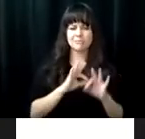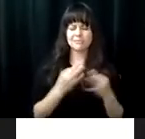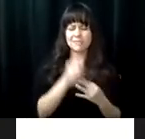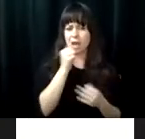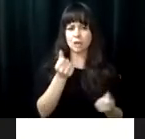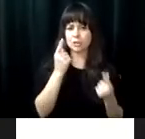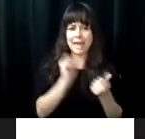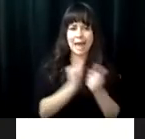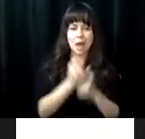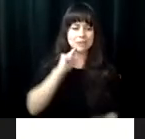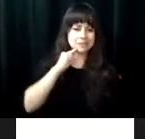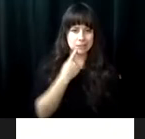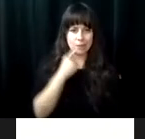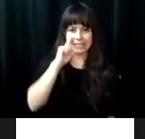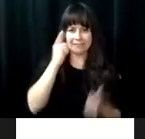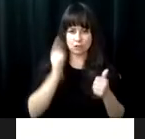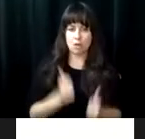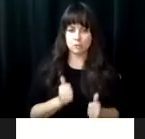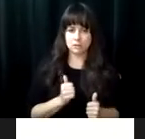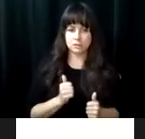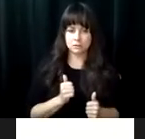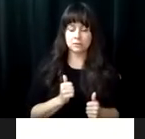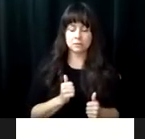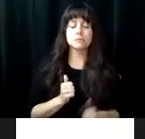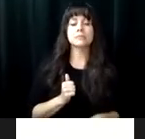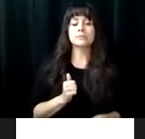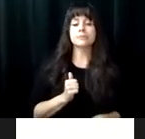at home in a room because my family